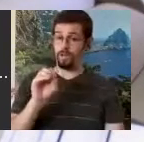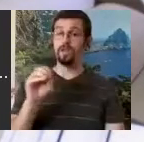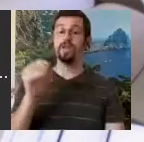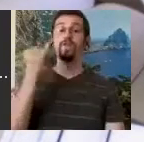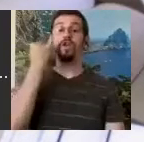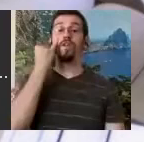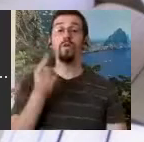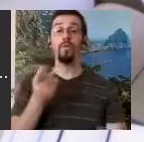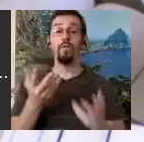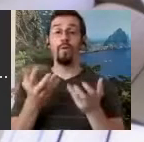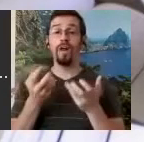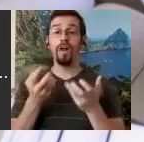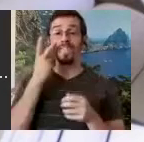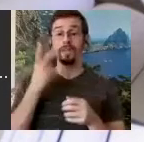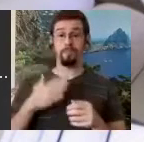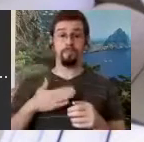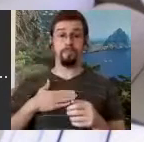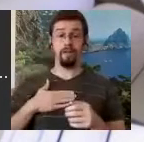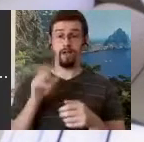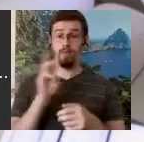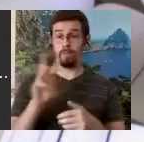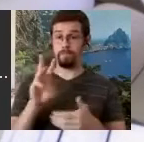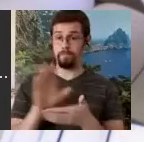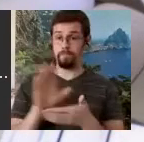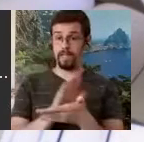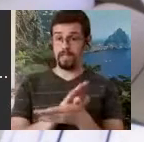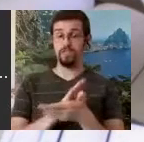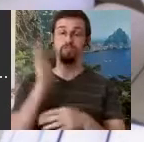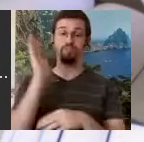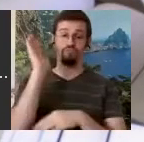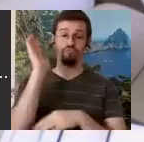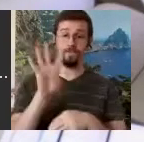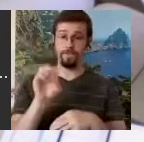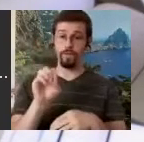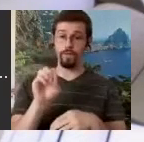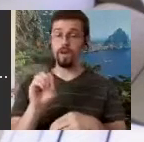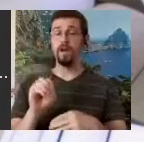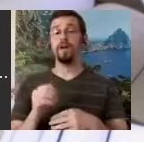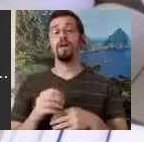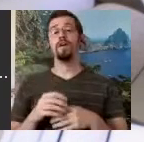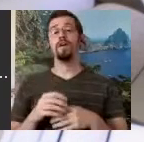presentation page it is Presentation 40 and on the presentation page which you